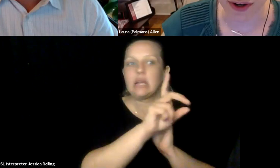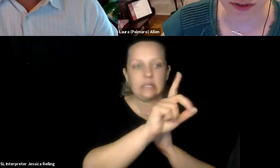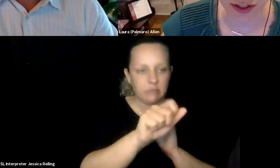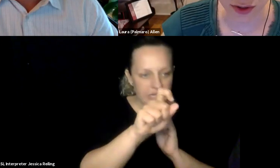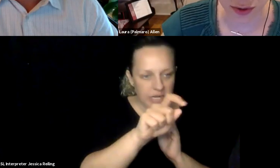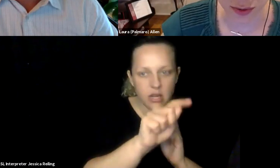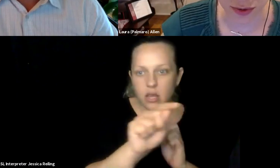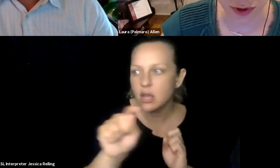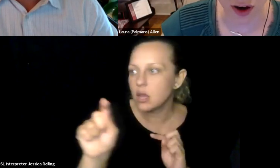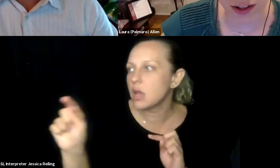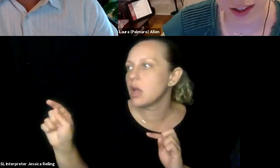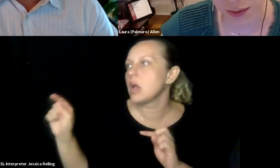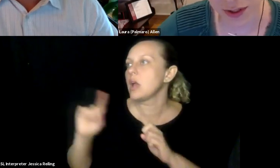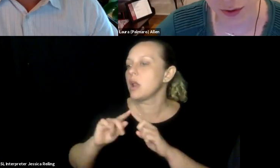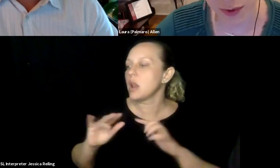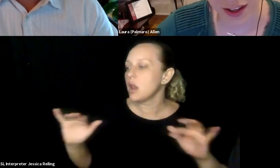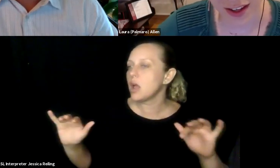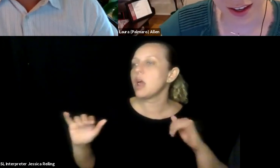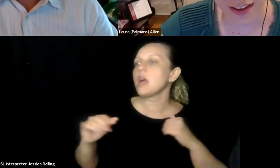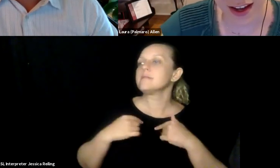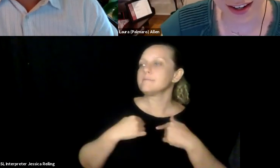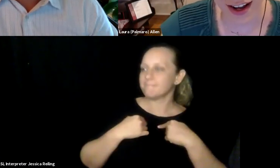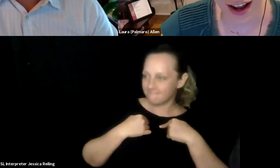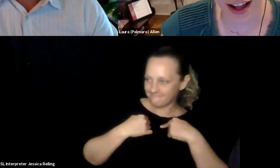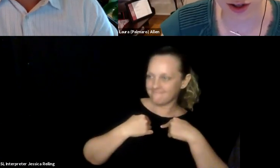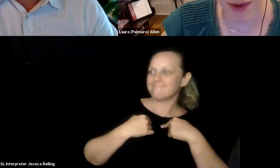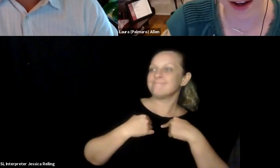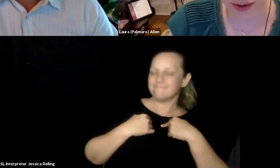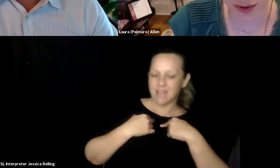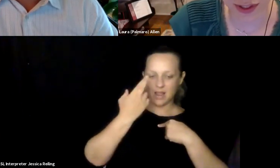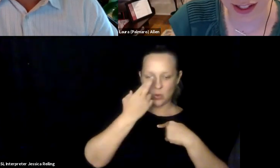I realized that over that time